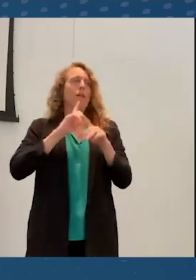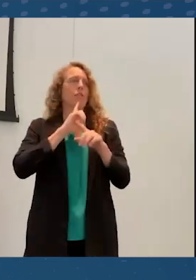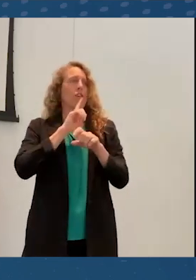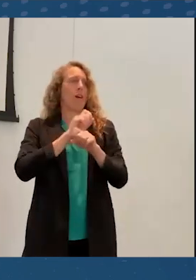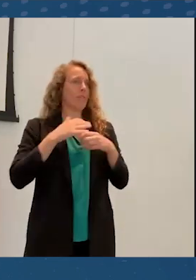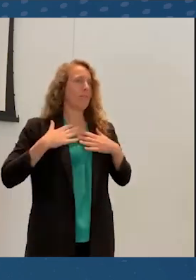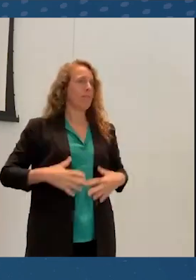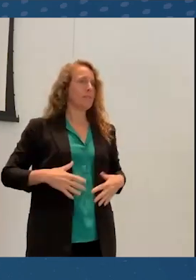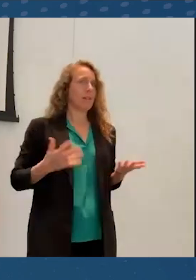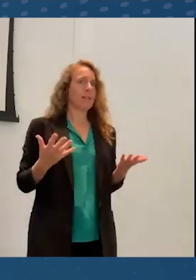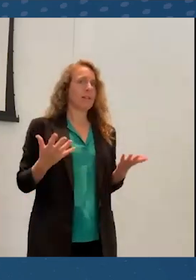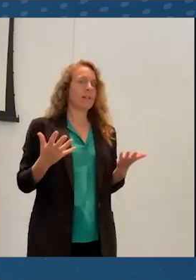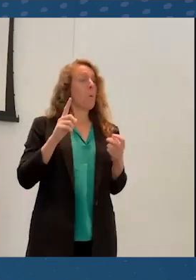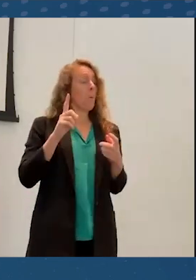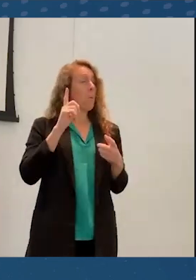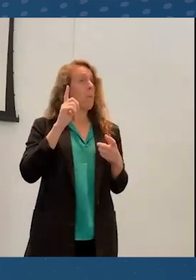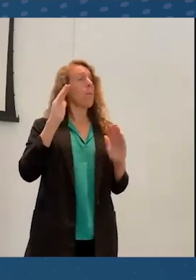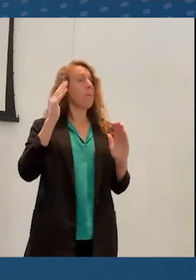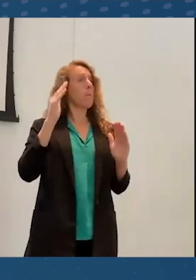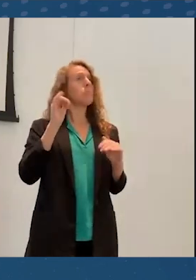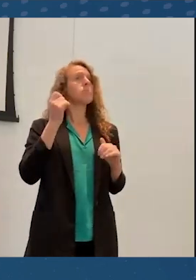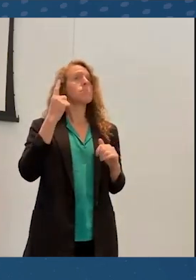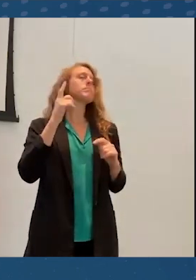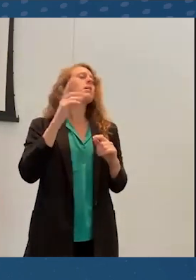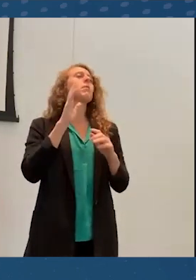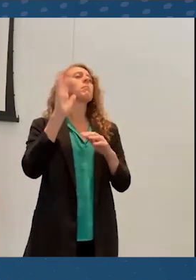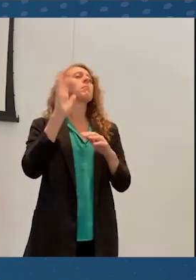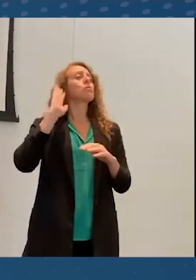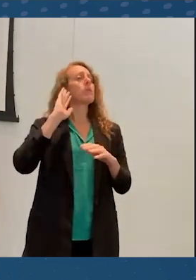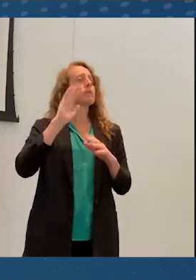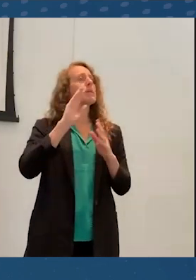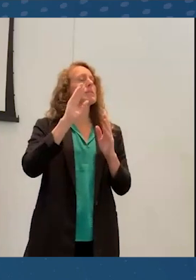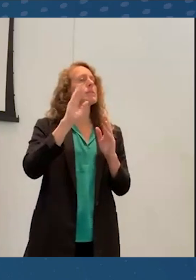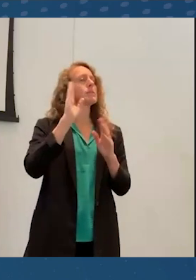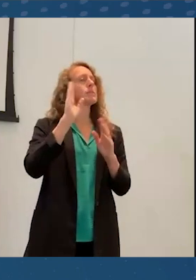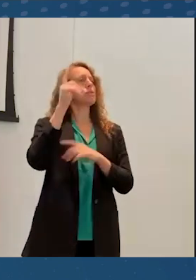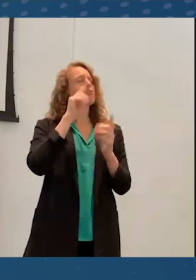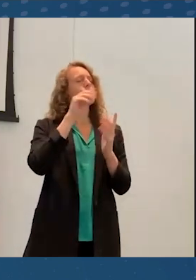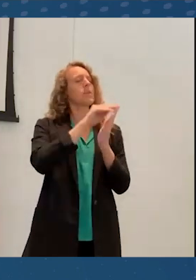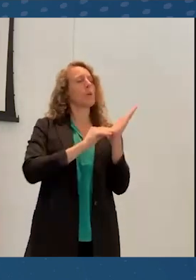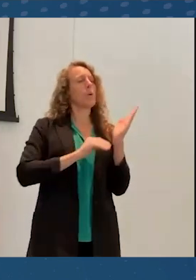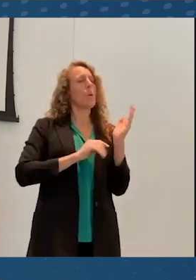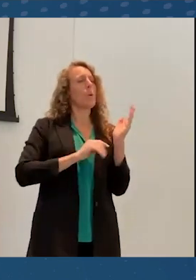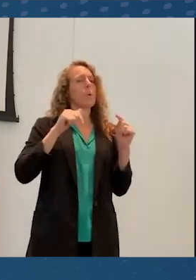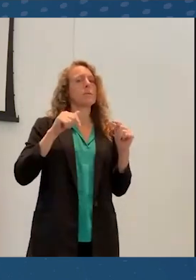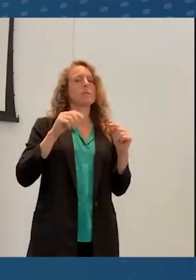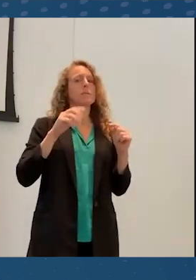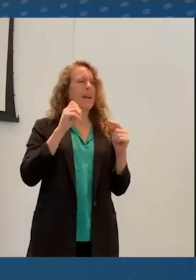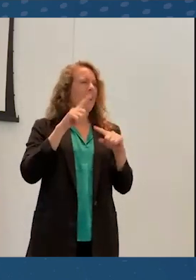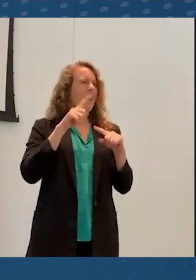that I took when I was listening to the previous presentations. And I can't read my own handwriting very well,